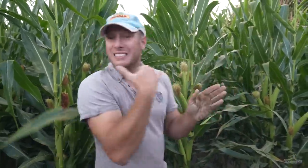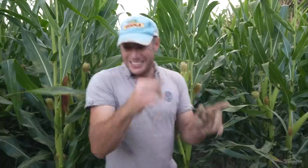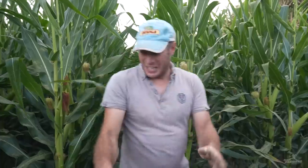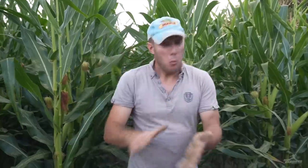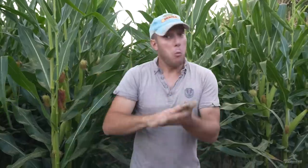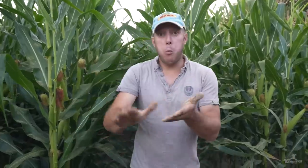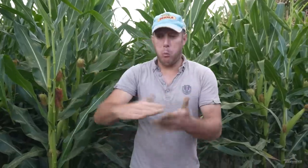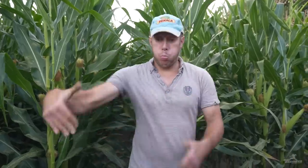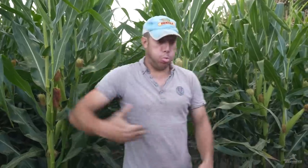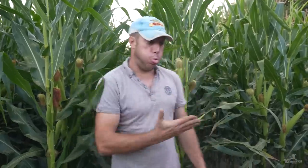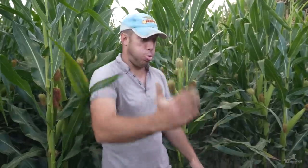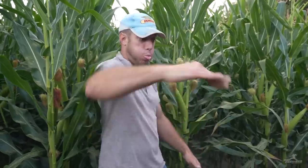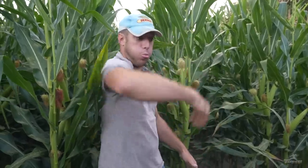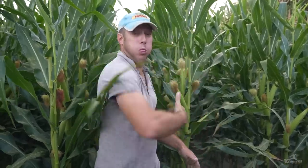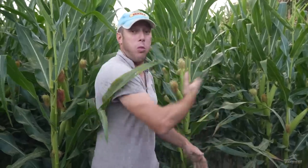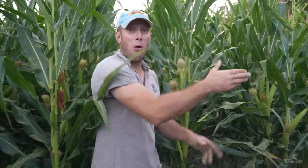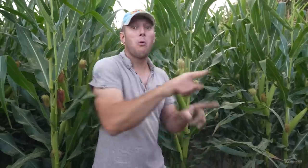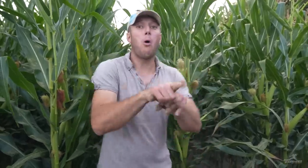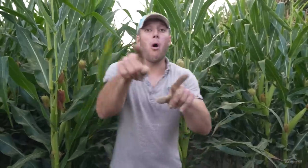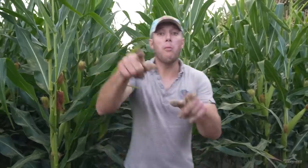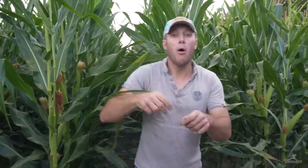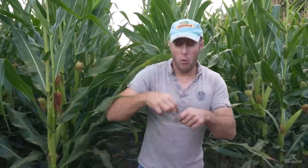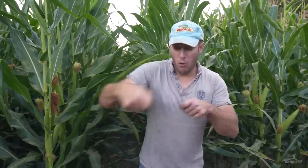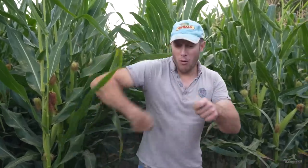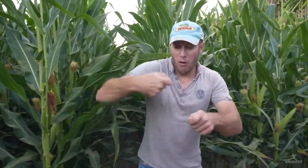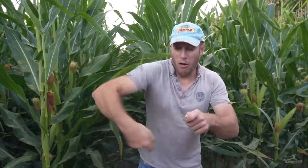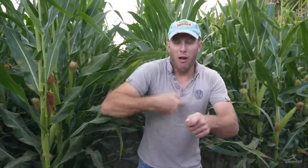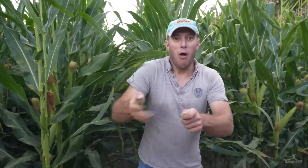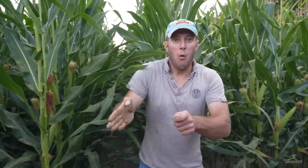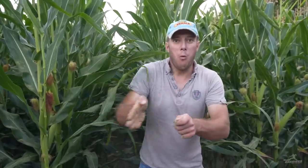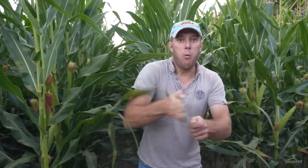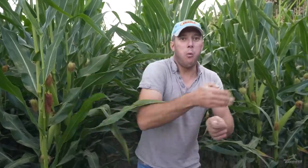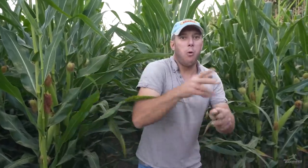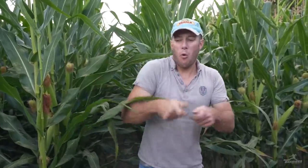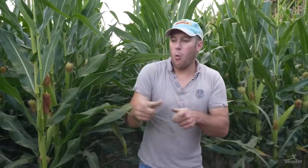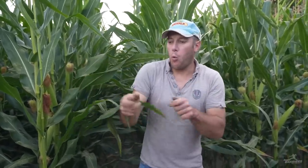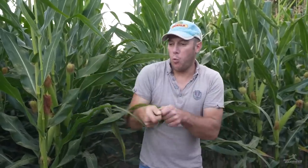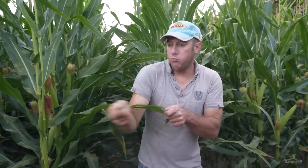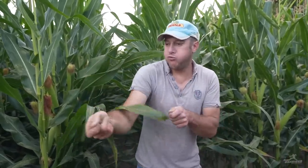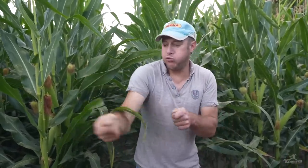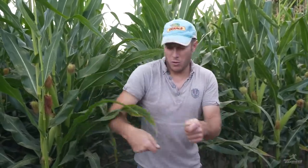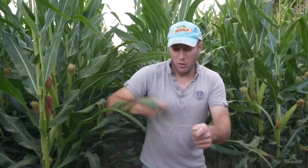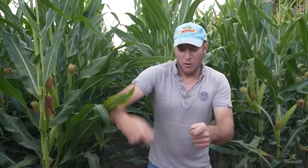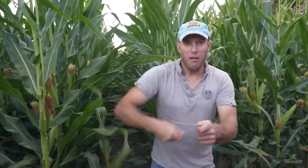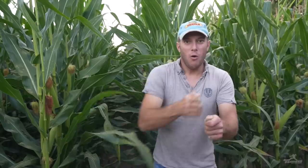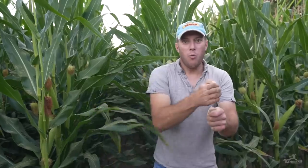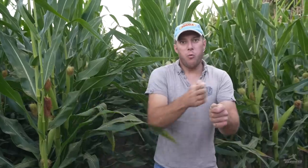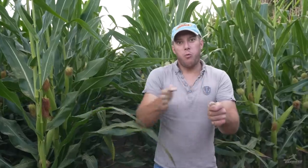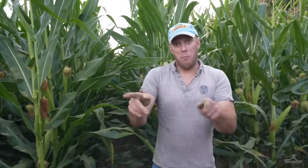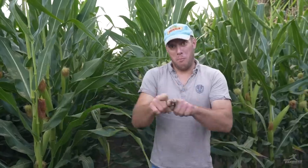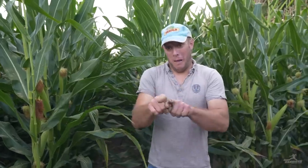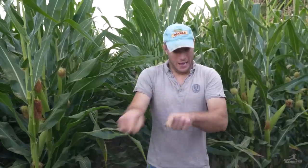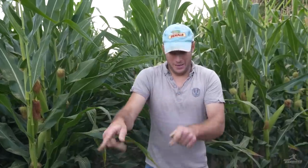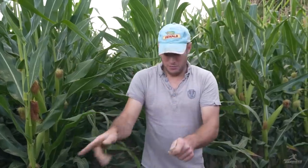If we didn’t dig the ground, the hoses would zig-zag. As if you put the water down yourself.